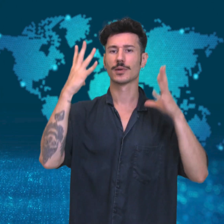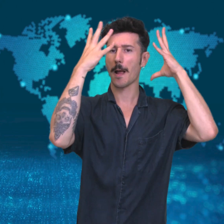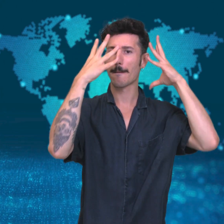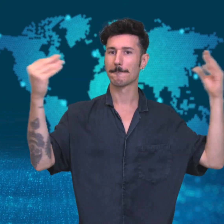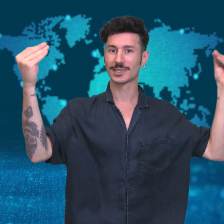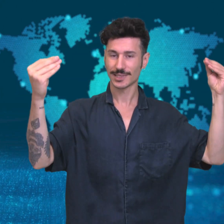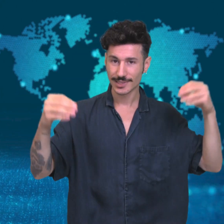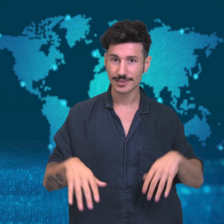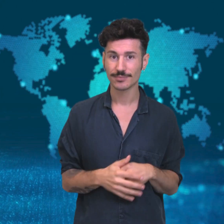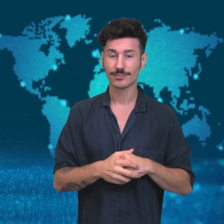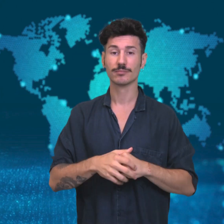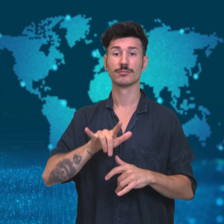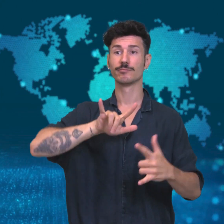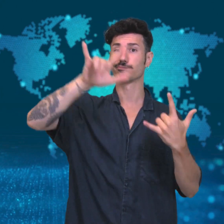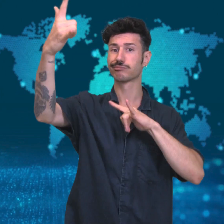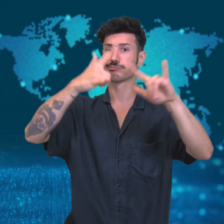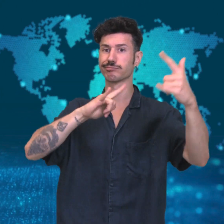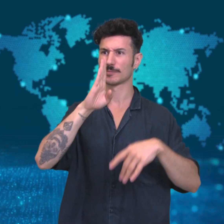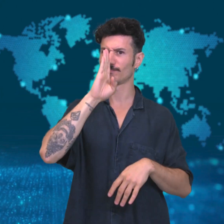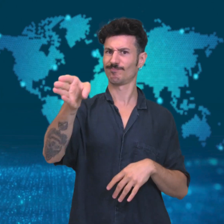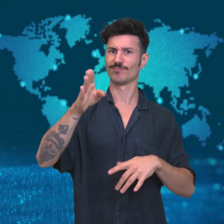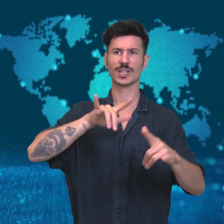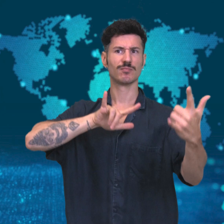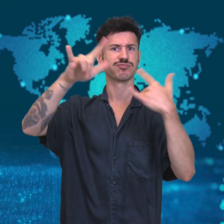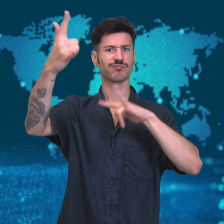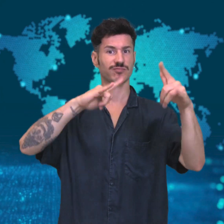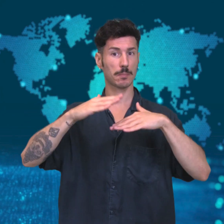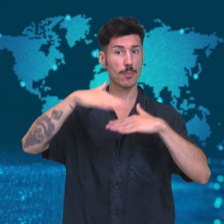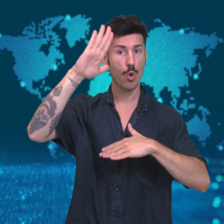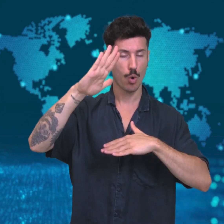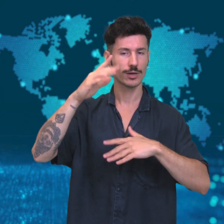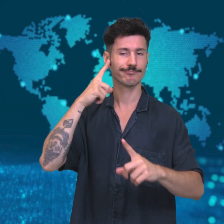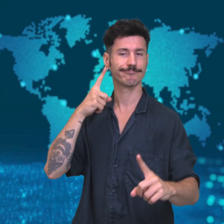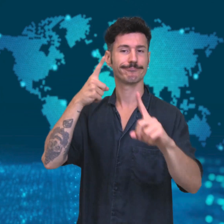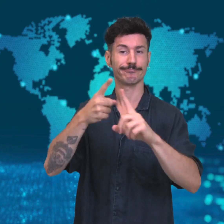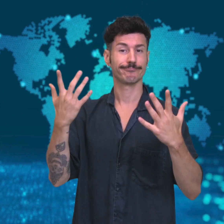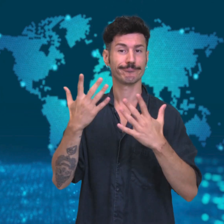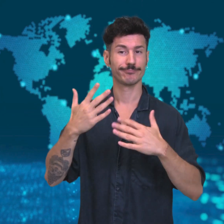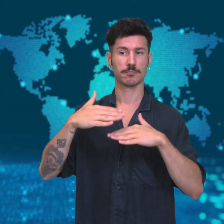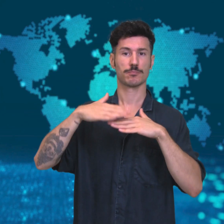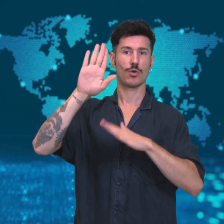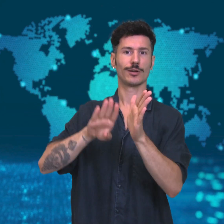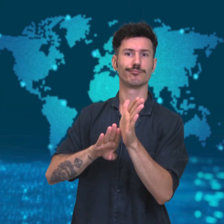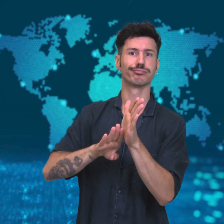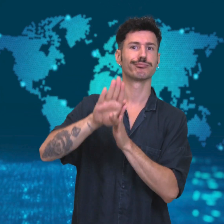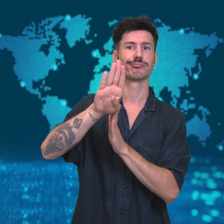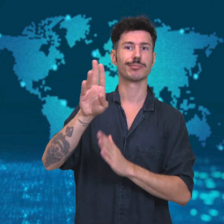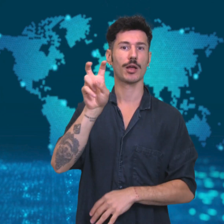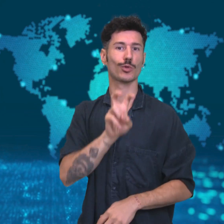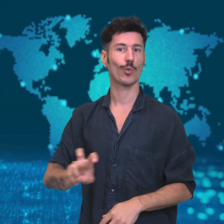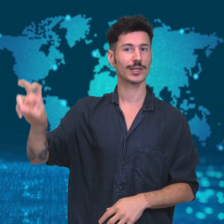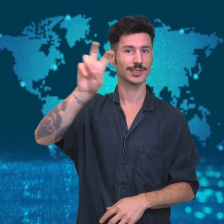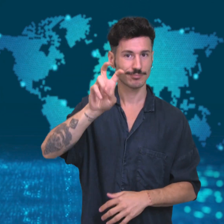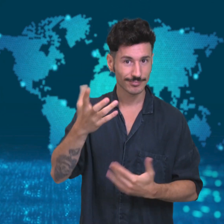Both countries will open embassies and launch direct flights to boost